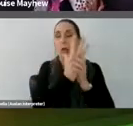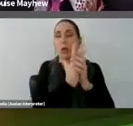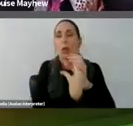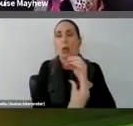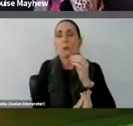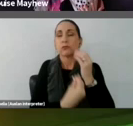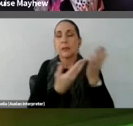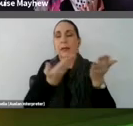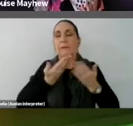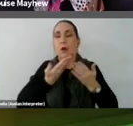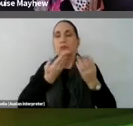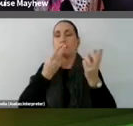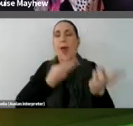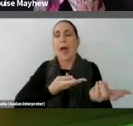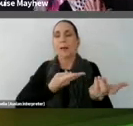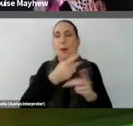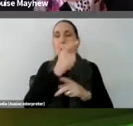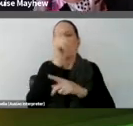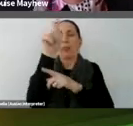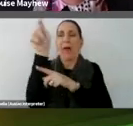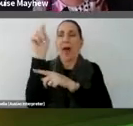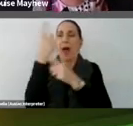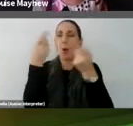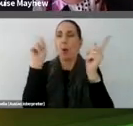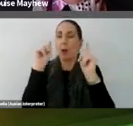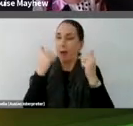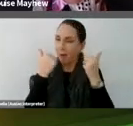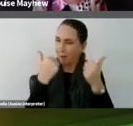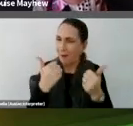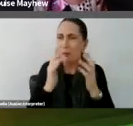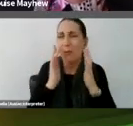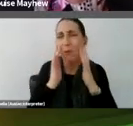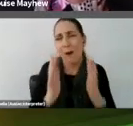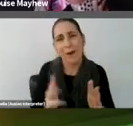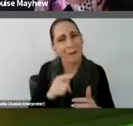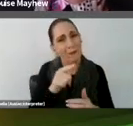you forgot about the outside world, what a wonderful opportunity, I'll try and